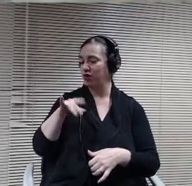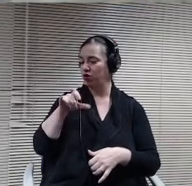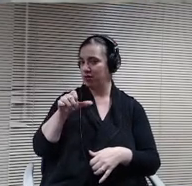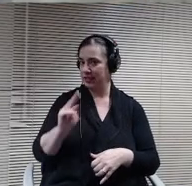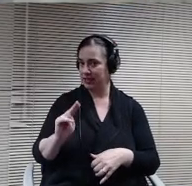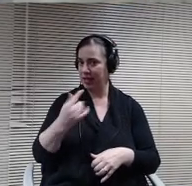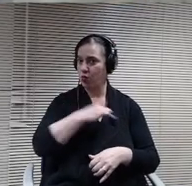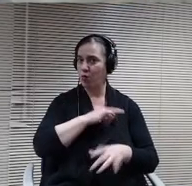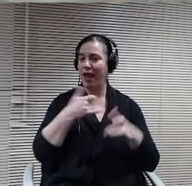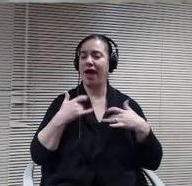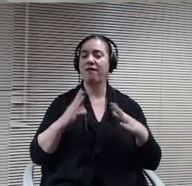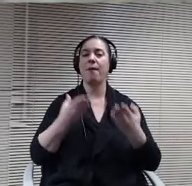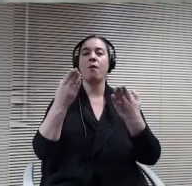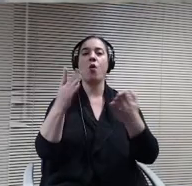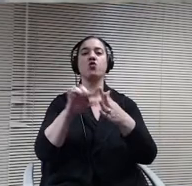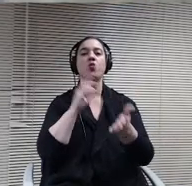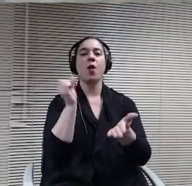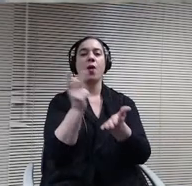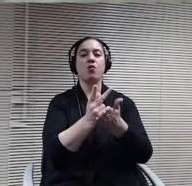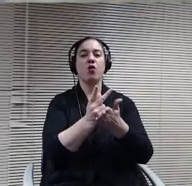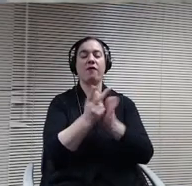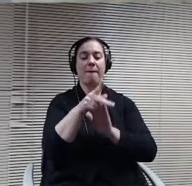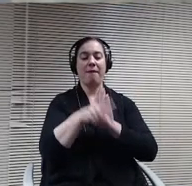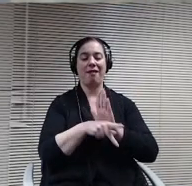607 controversial topics and materials as presented?